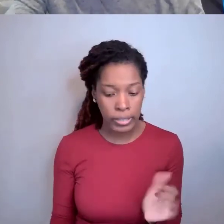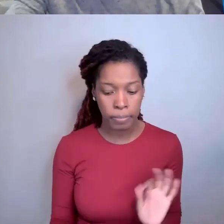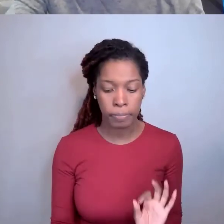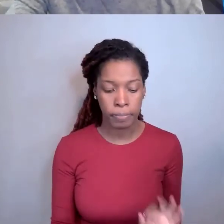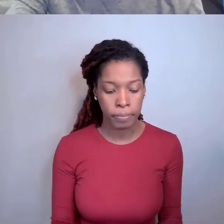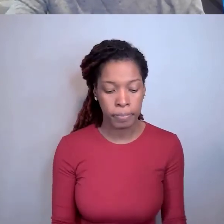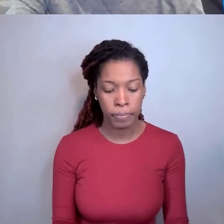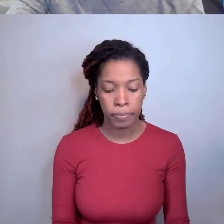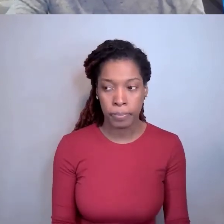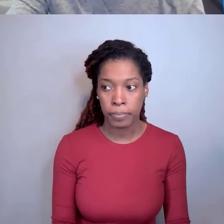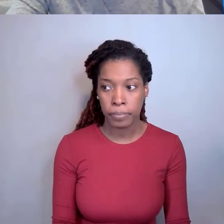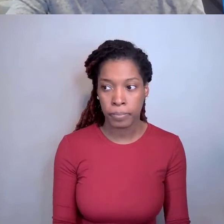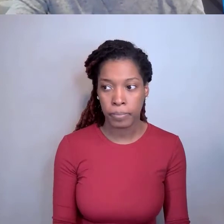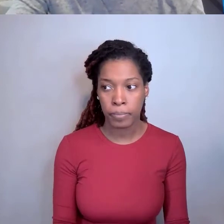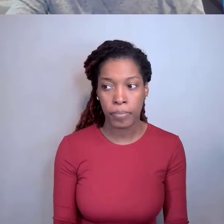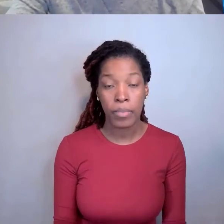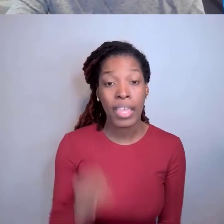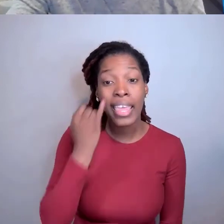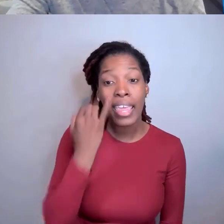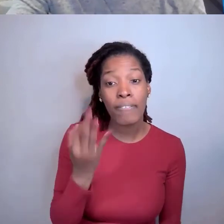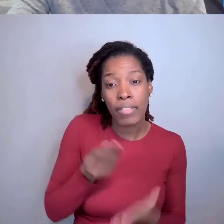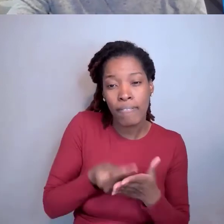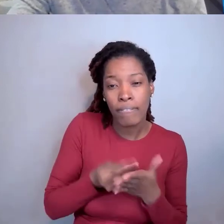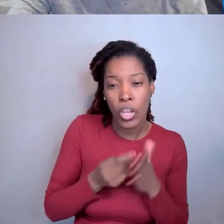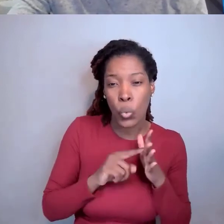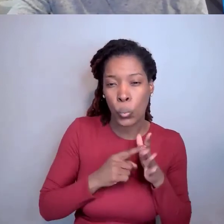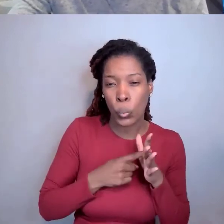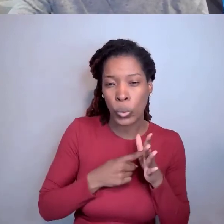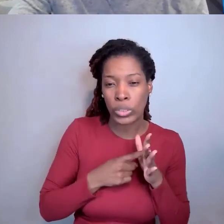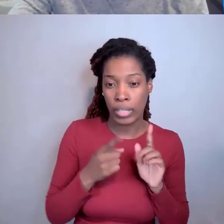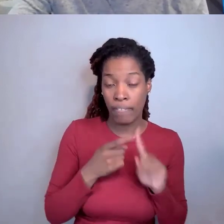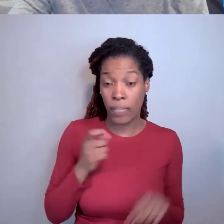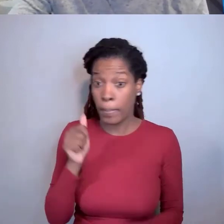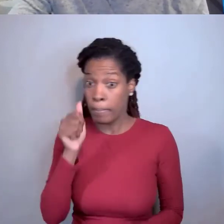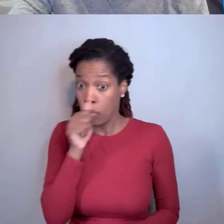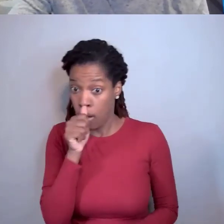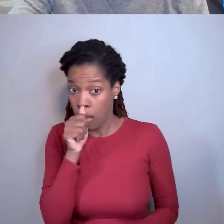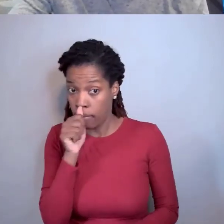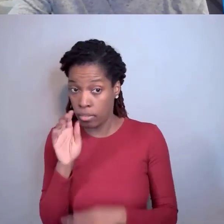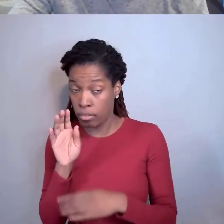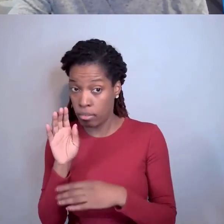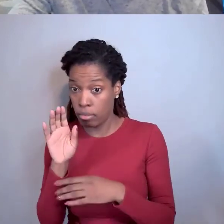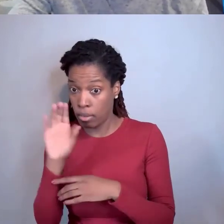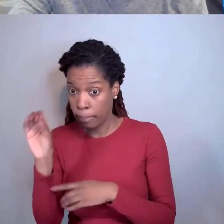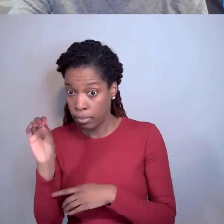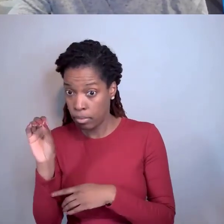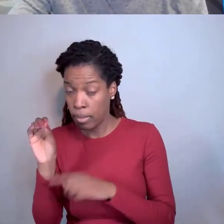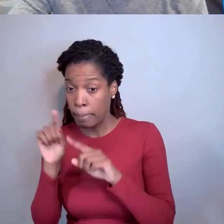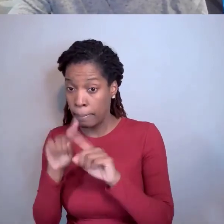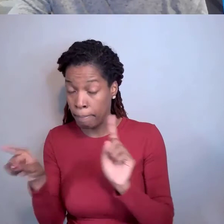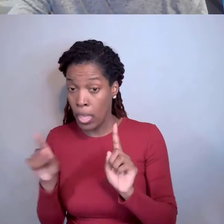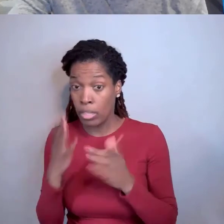If the funding originally came from a private institution, but some of the work will be at a federal institution,